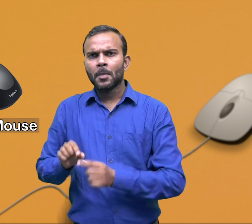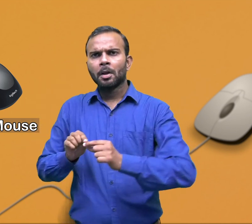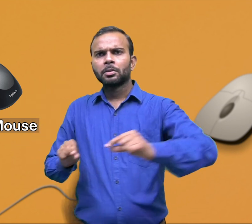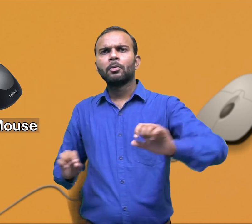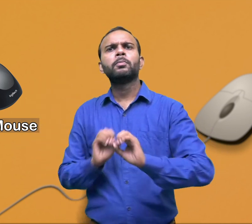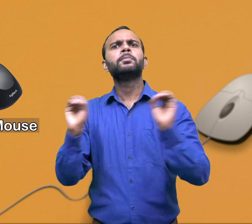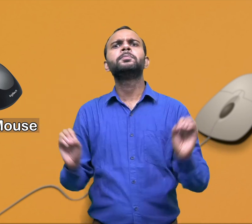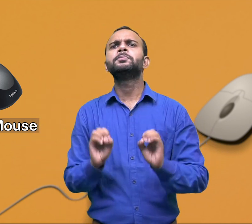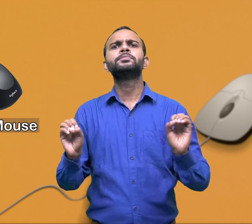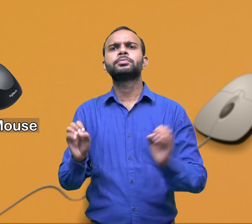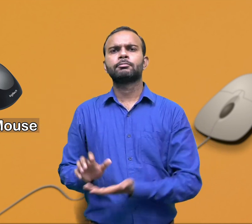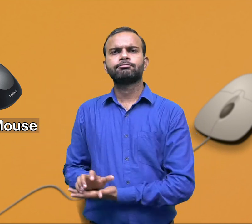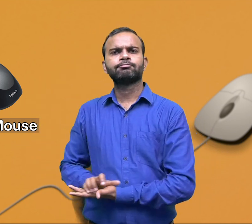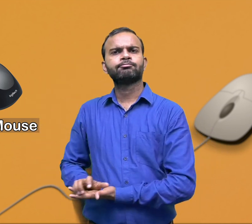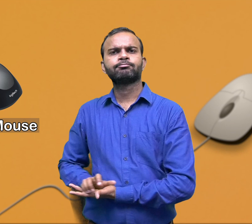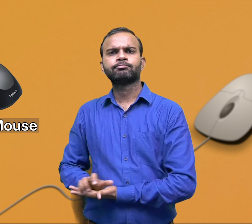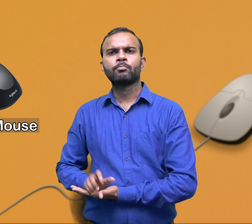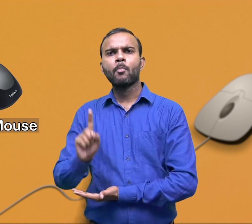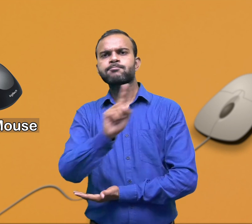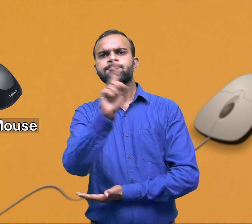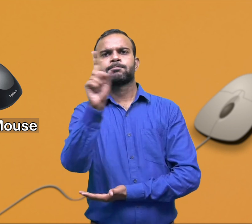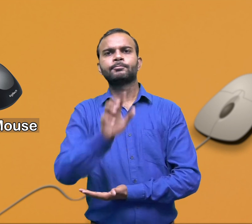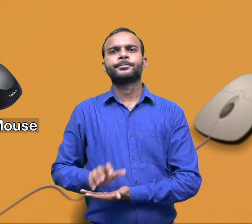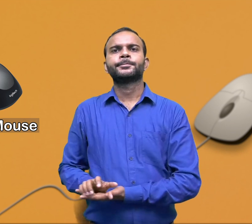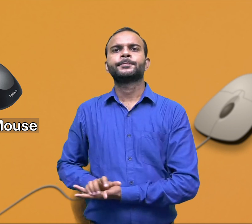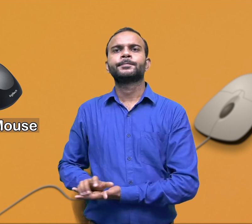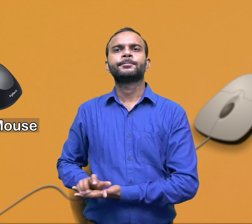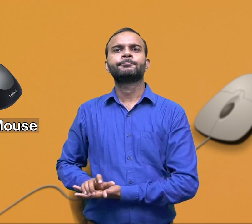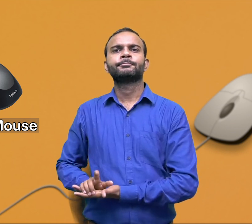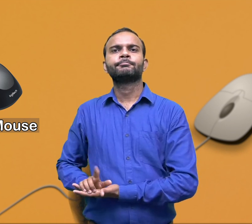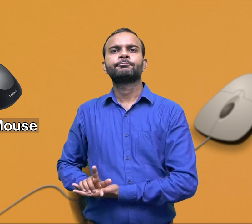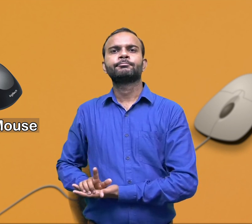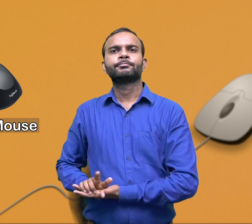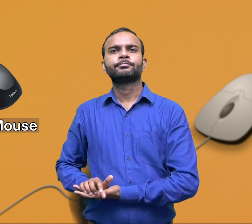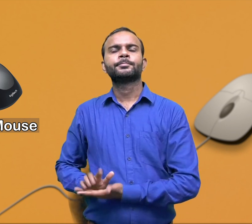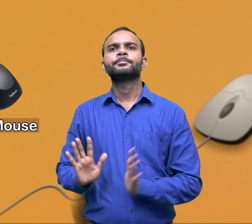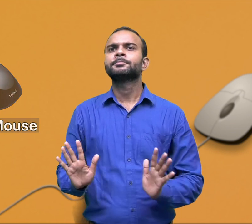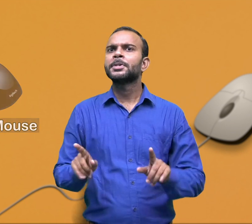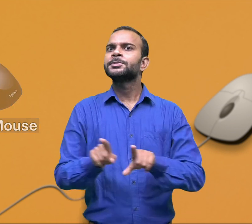The receiver connects to the computer via a USB port and then it is ready to use.